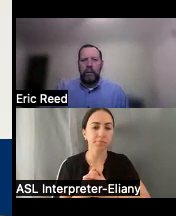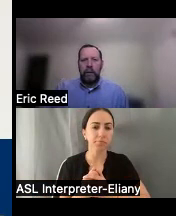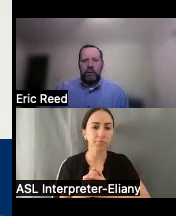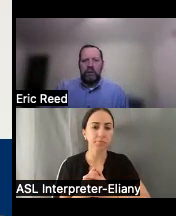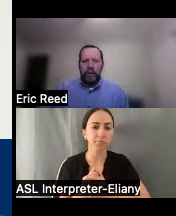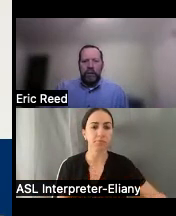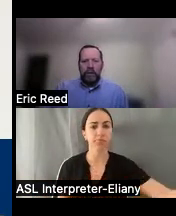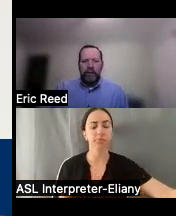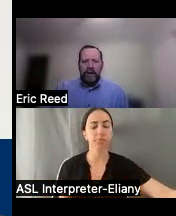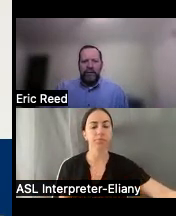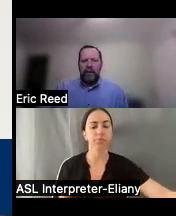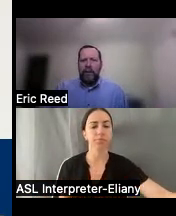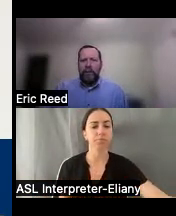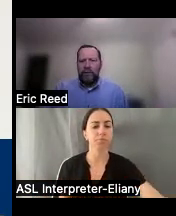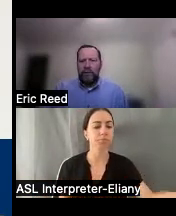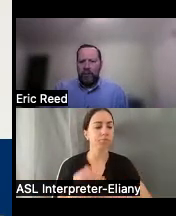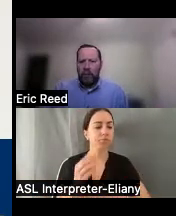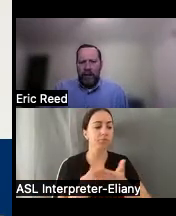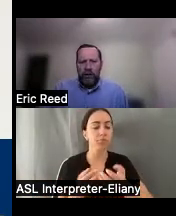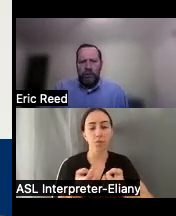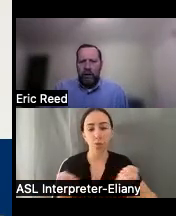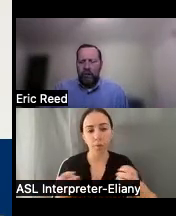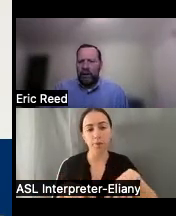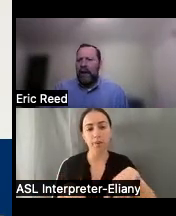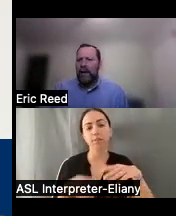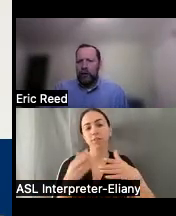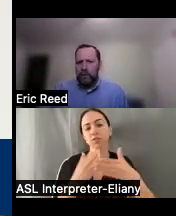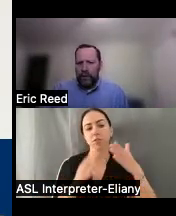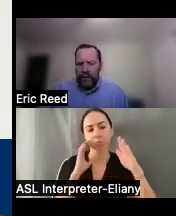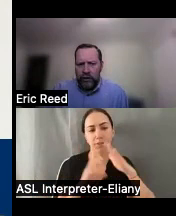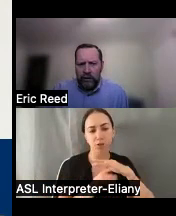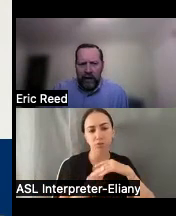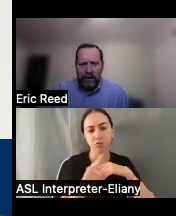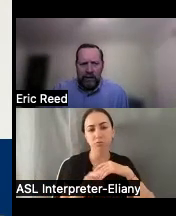so some of the devices in our library just a couple pictures but a lot of communication devices